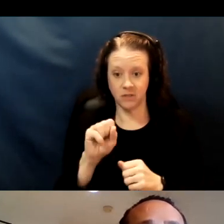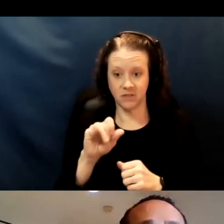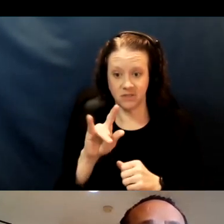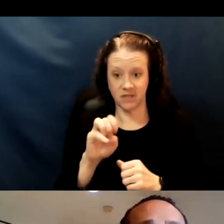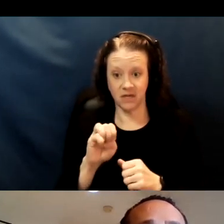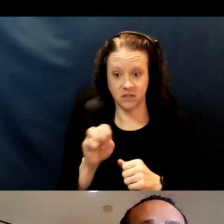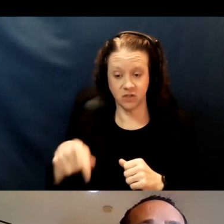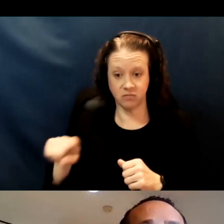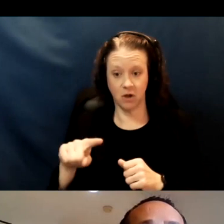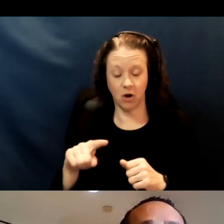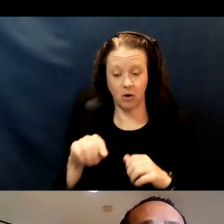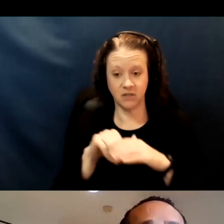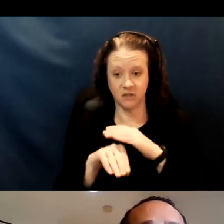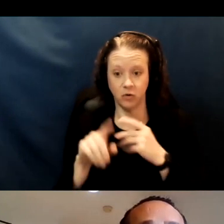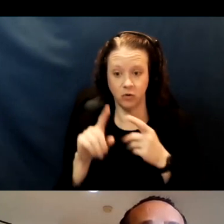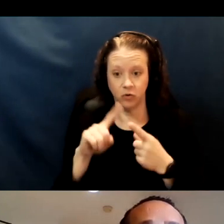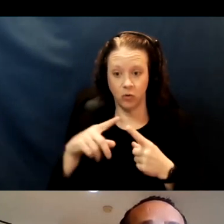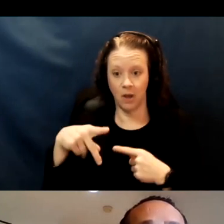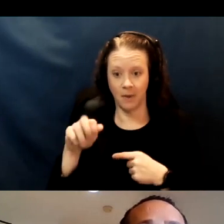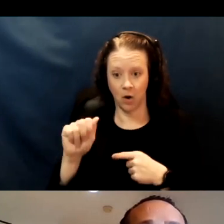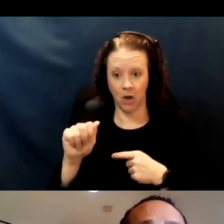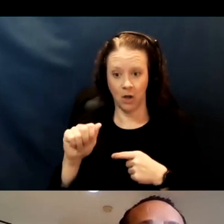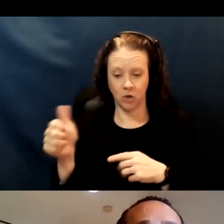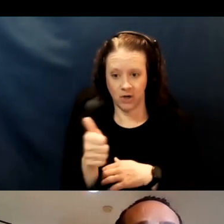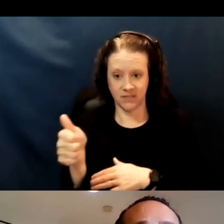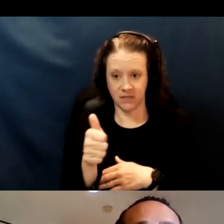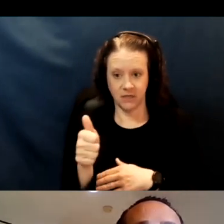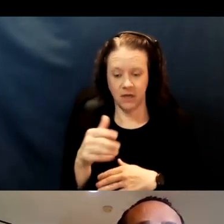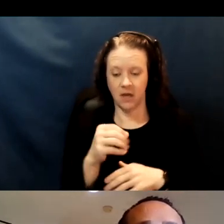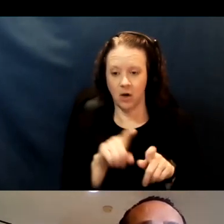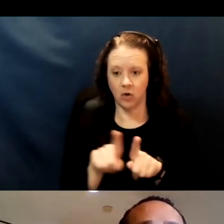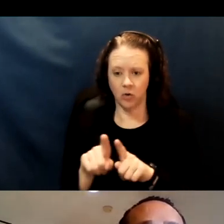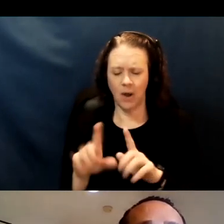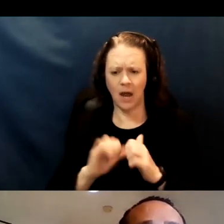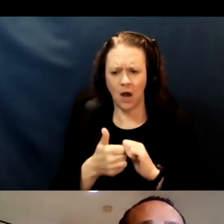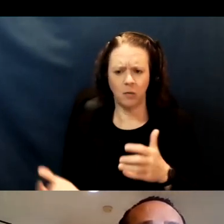and looking at how we could partner to provide accessible transportation,